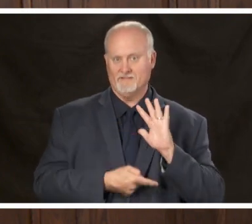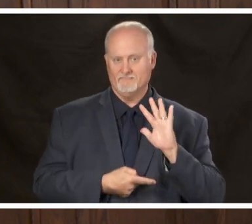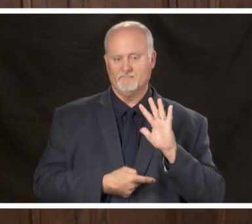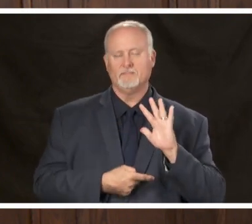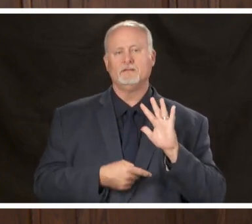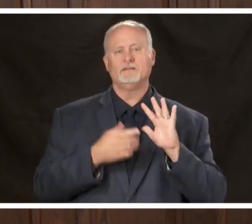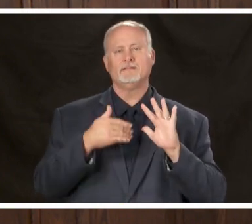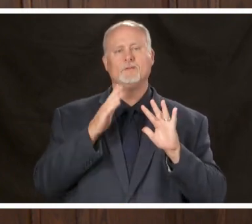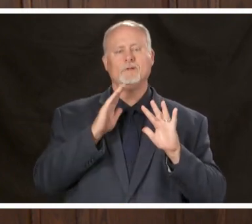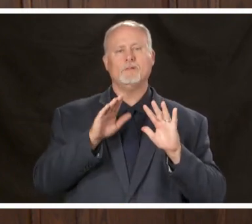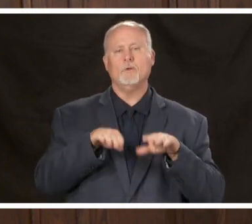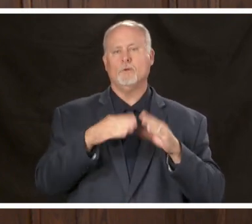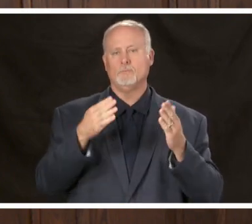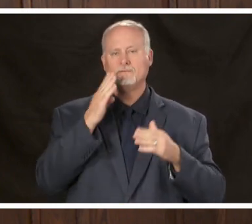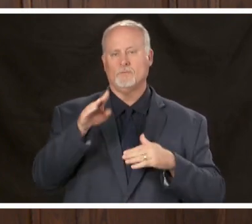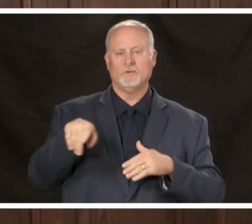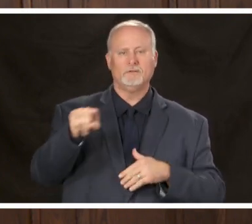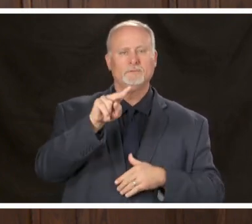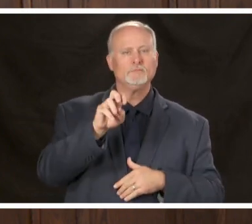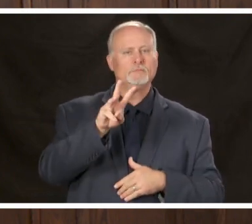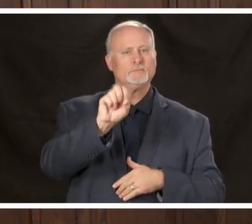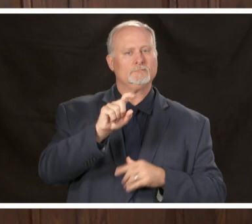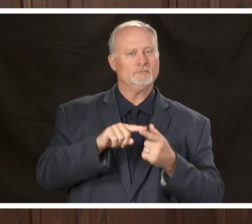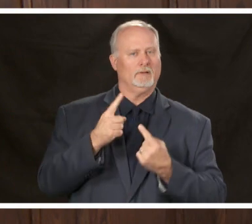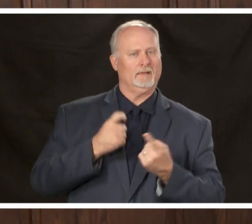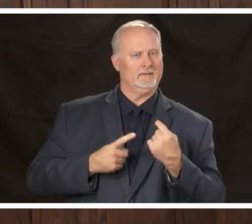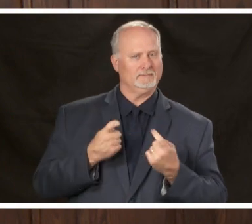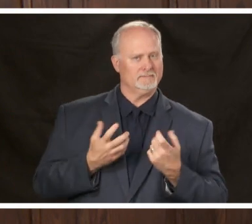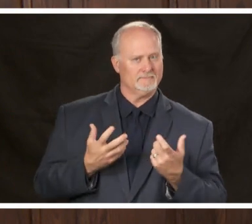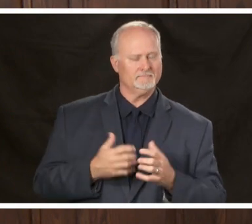floor up to questions from the media with that we will begin the briefing